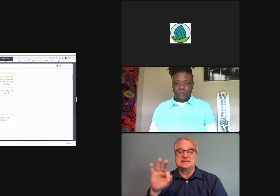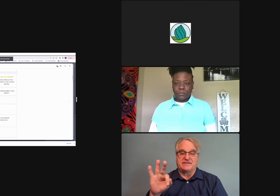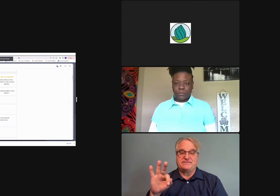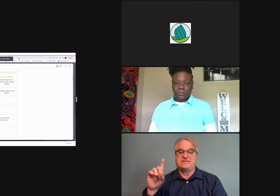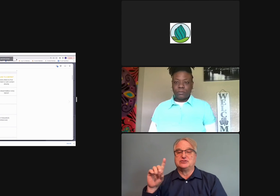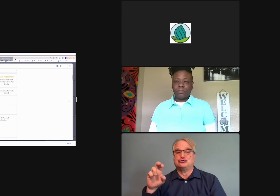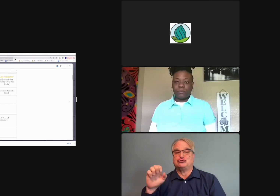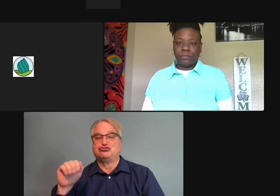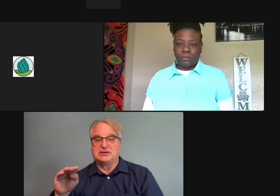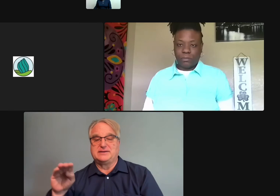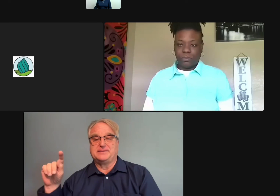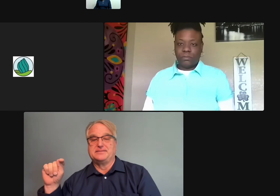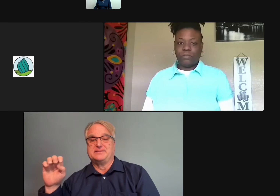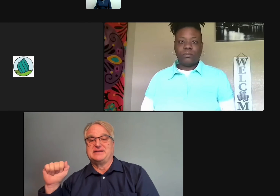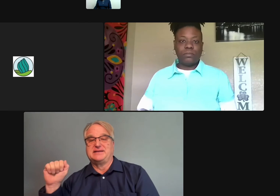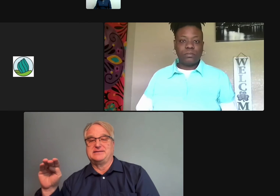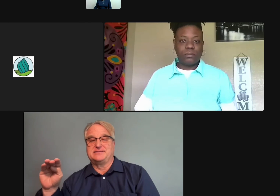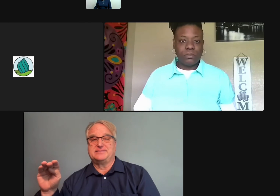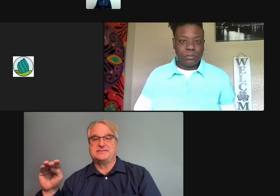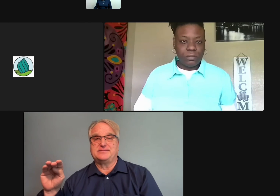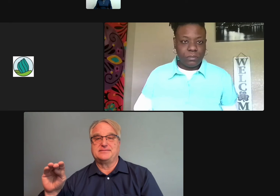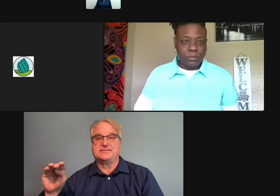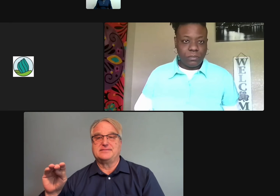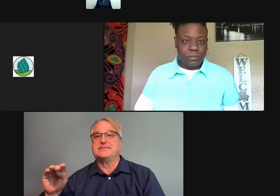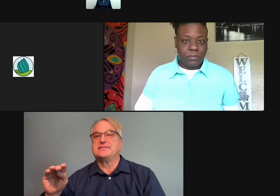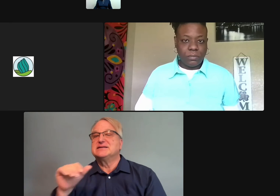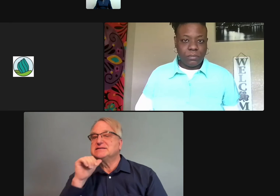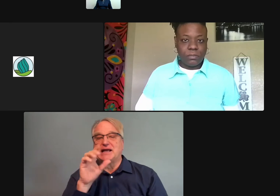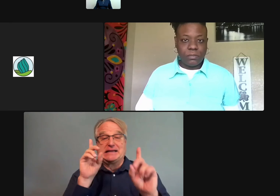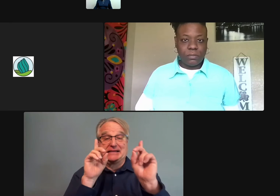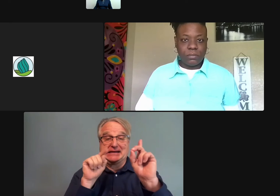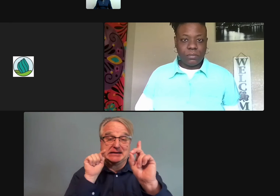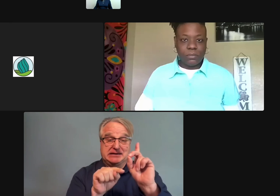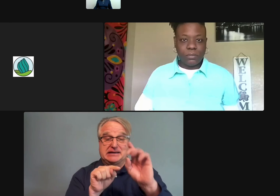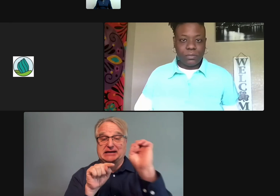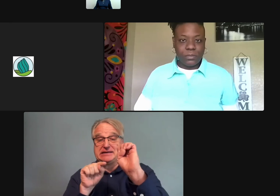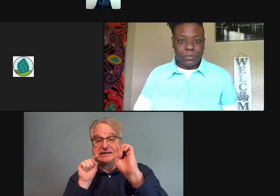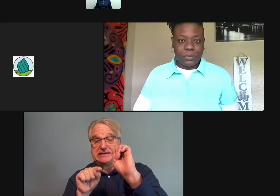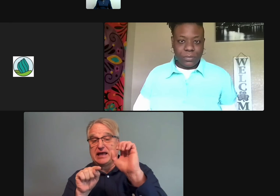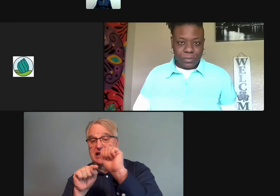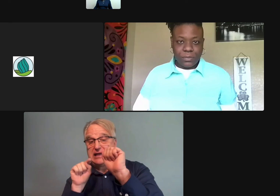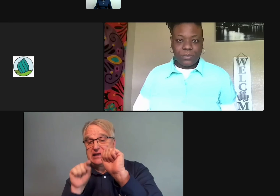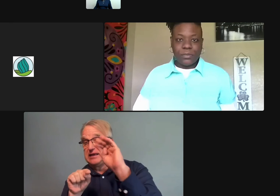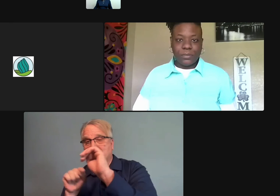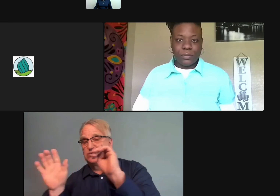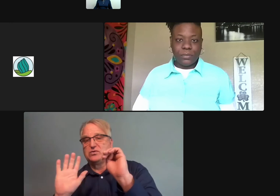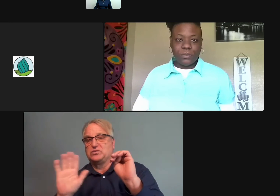Put them all together and you get DEAM, Deaf Dream Team. It's not the typical kind of acronym